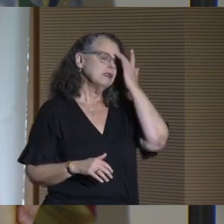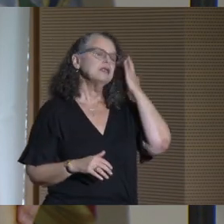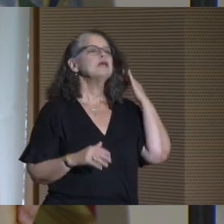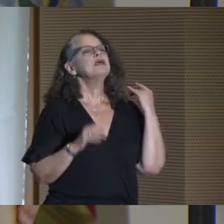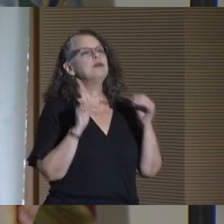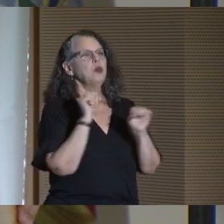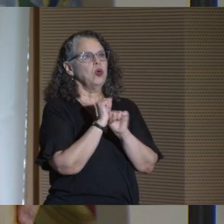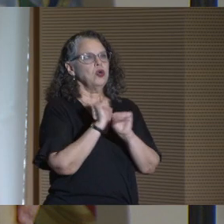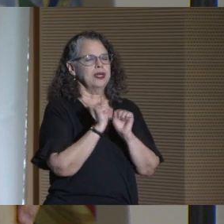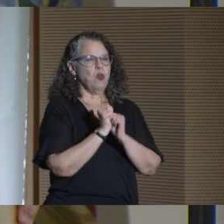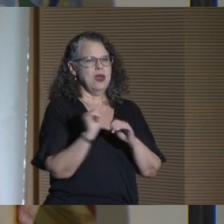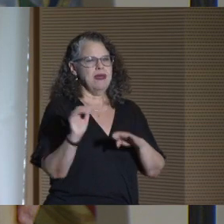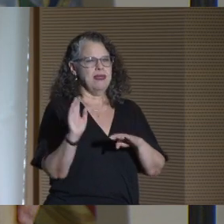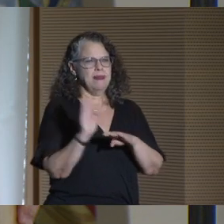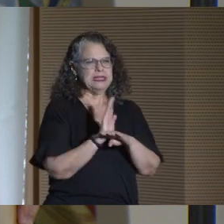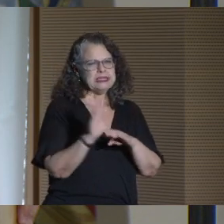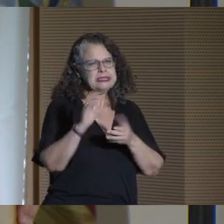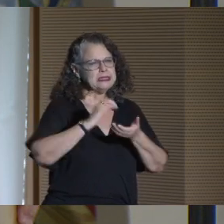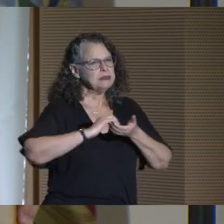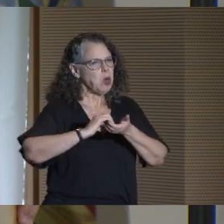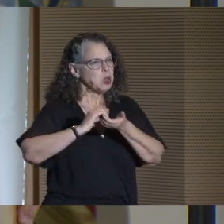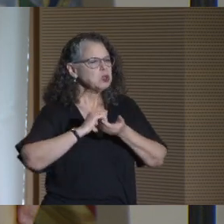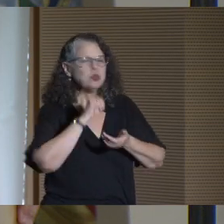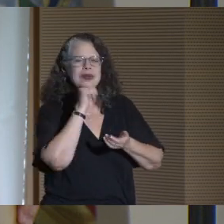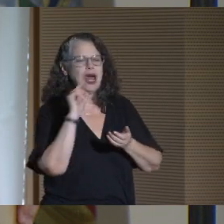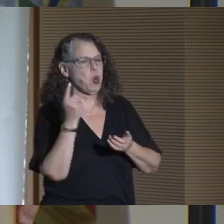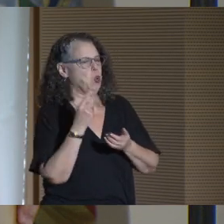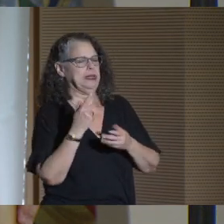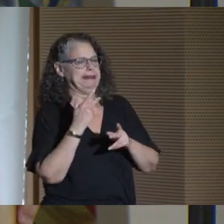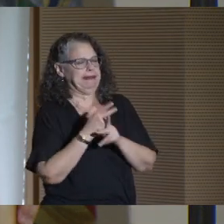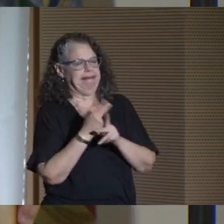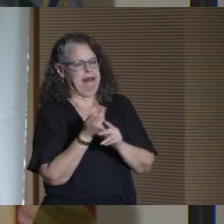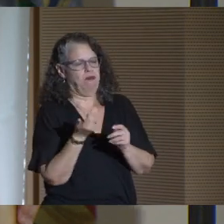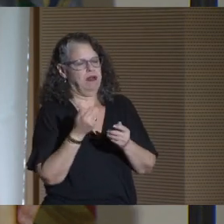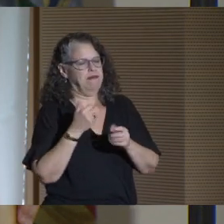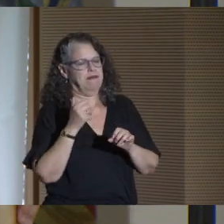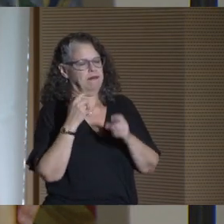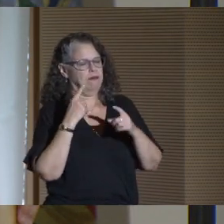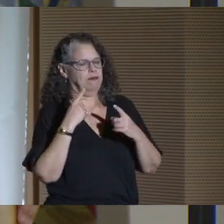But working with industry partners alone won't get the job done. Our faculty staff